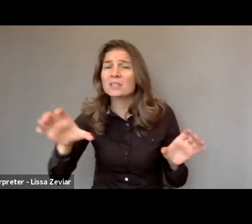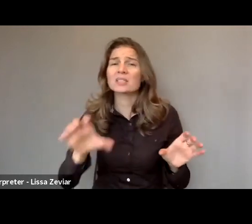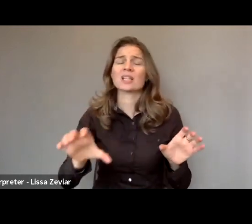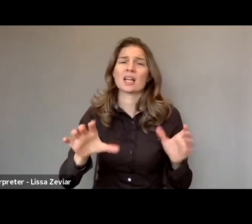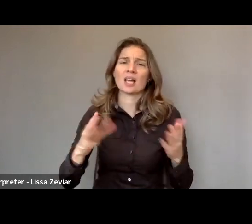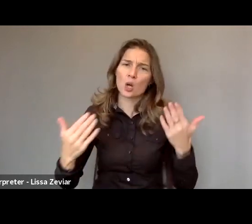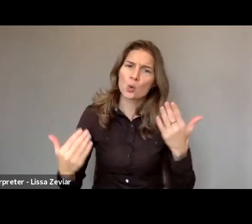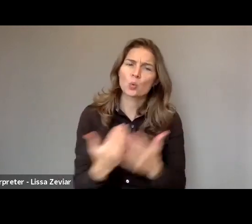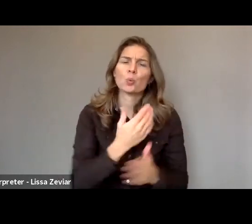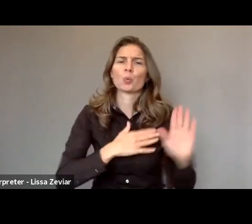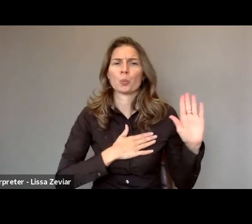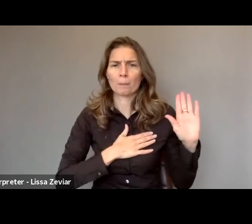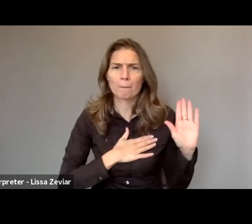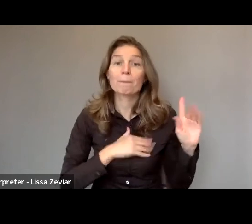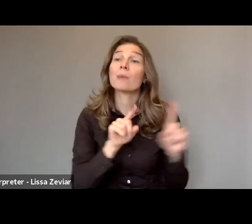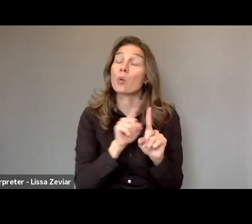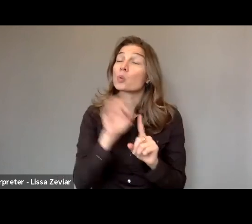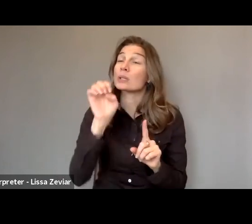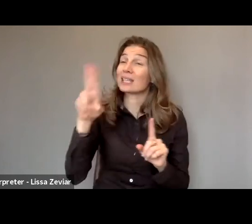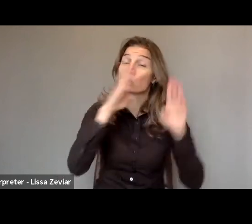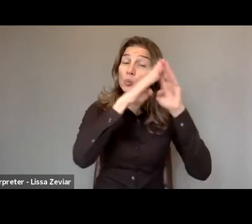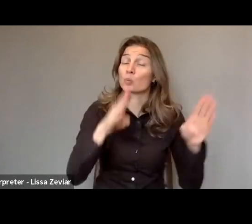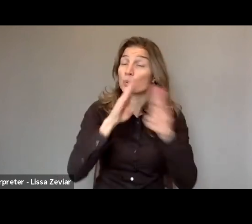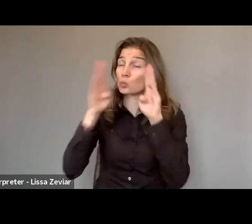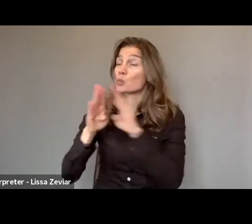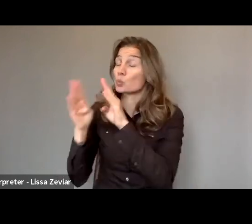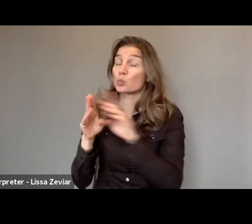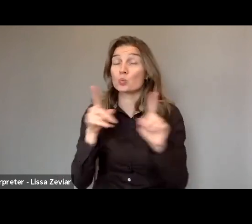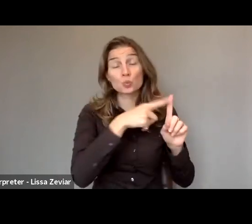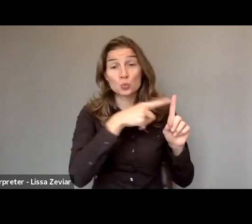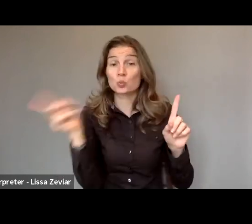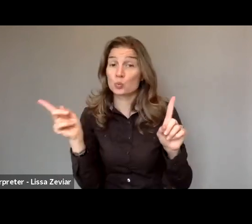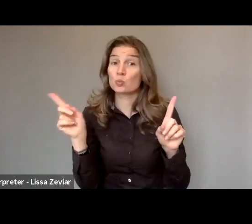but also from the European institution to tackle the increase,